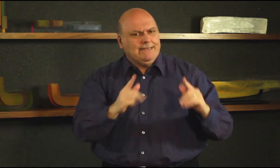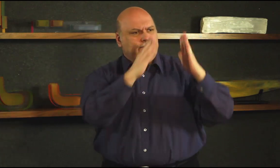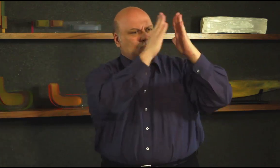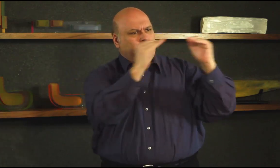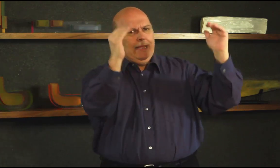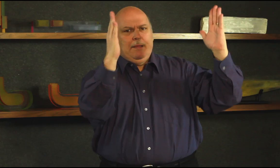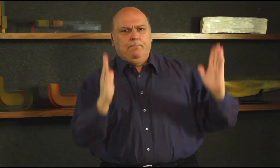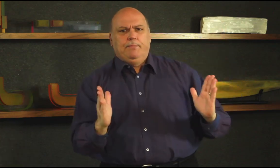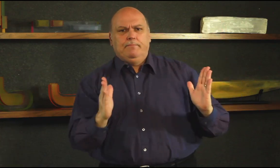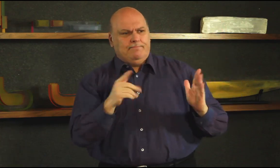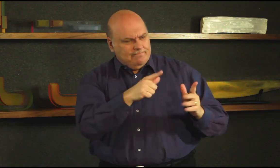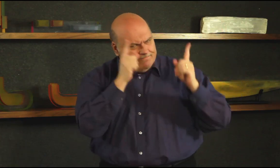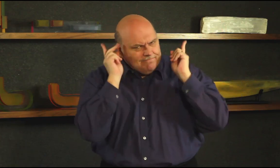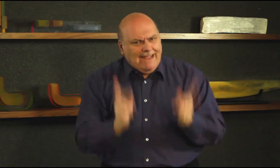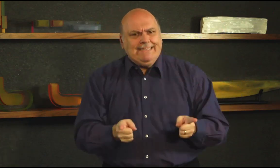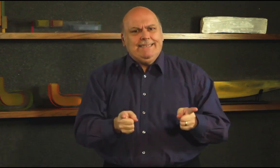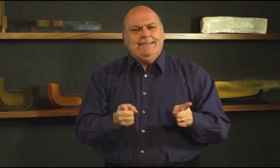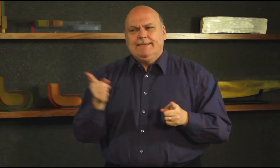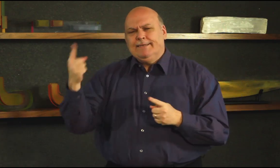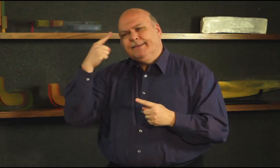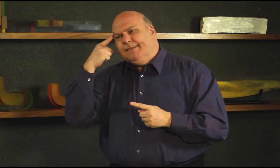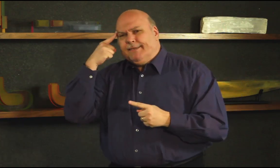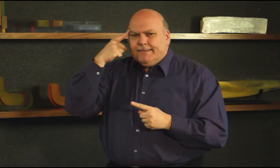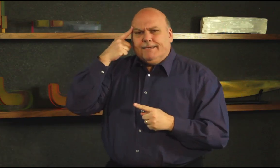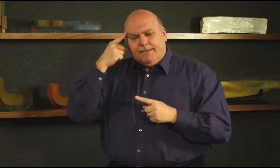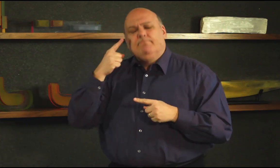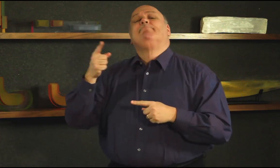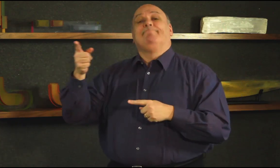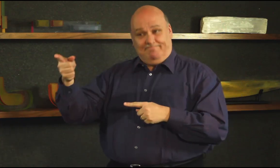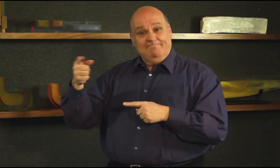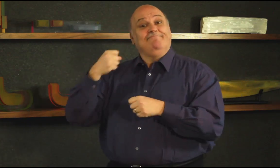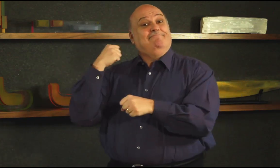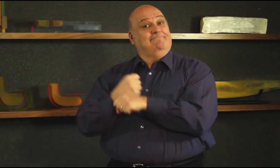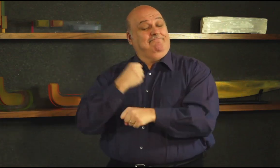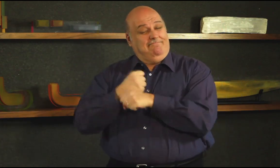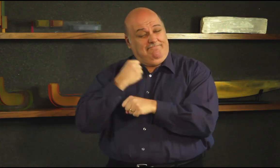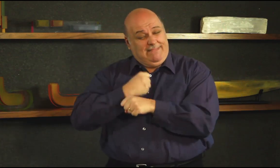establishment of the Deaf Culture Centre in Toronto,